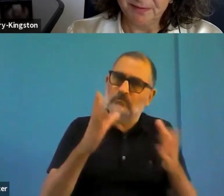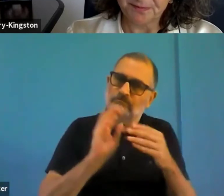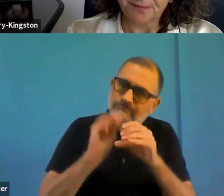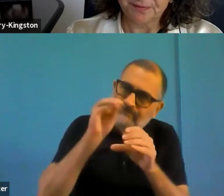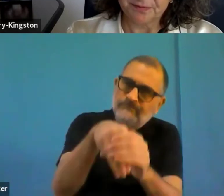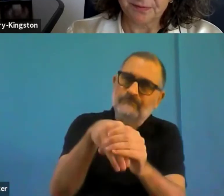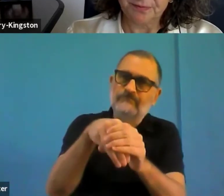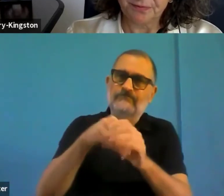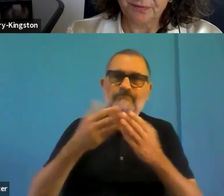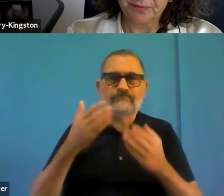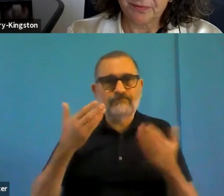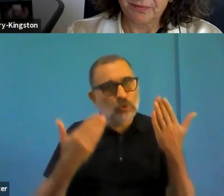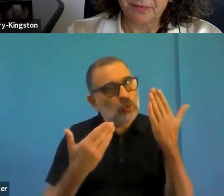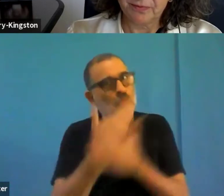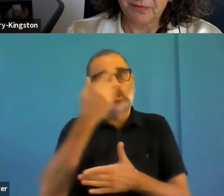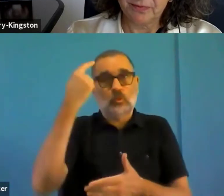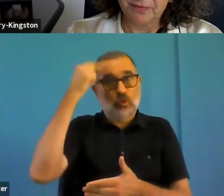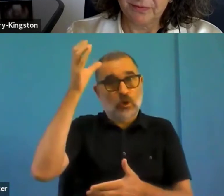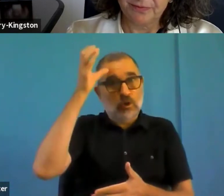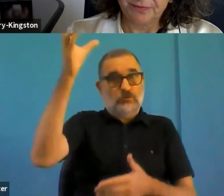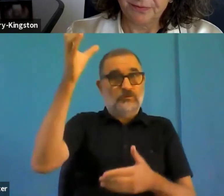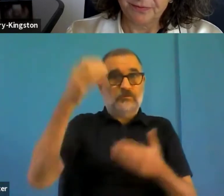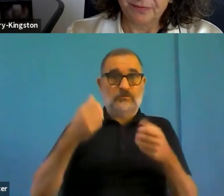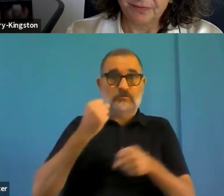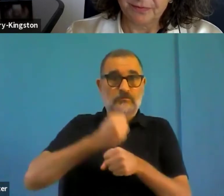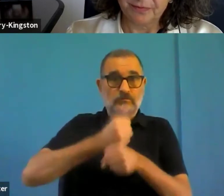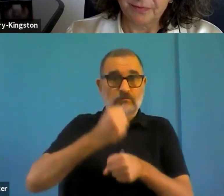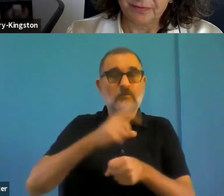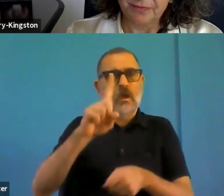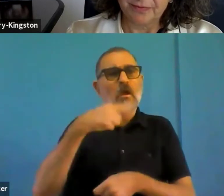But before that, we have a long journey ahead of us. I know I'm concerned about that.